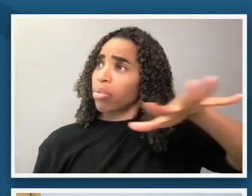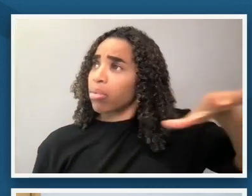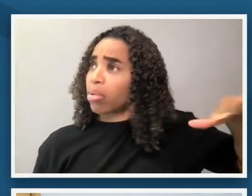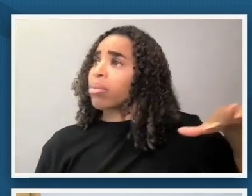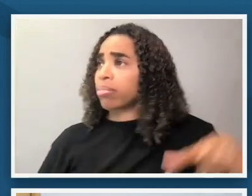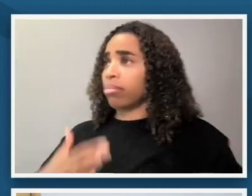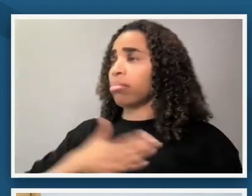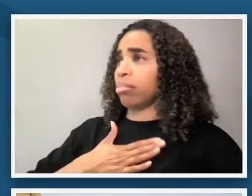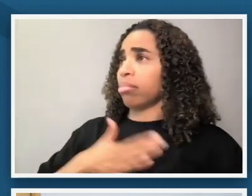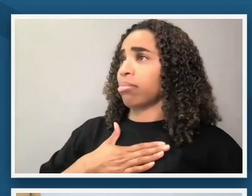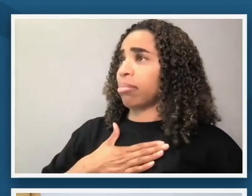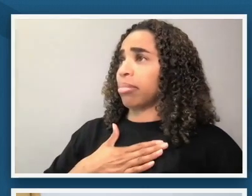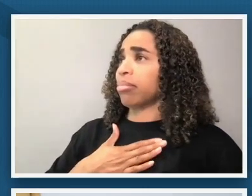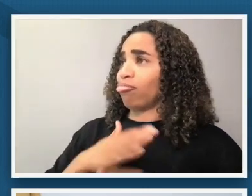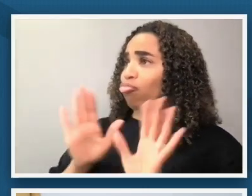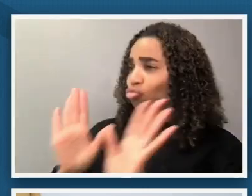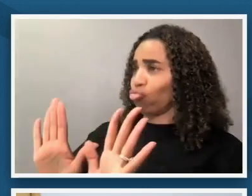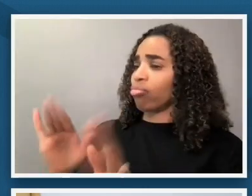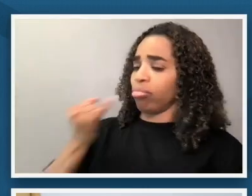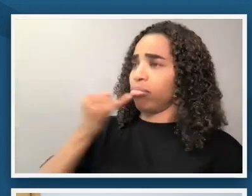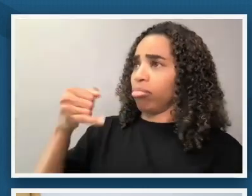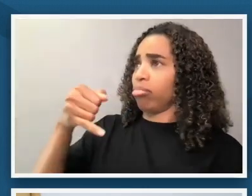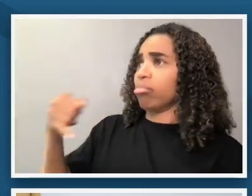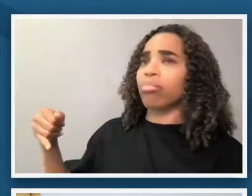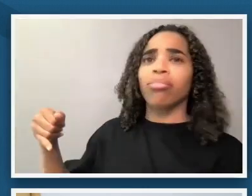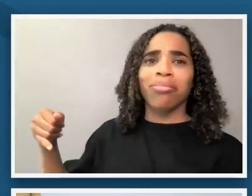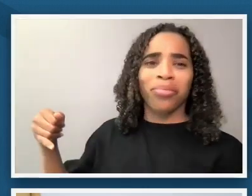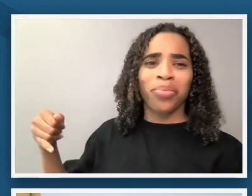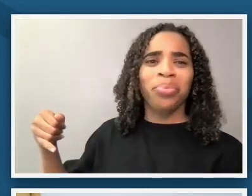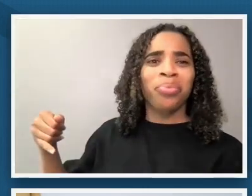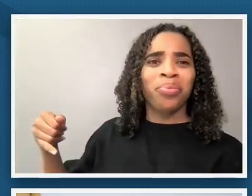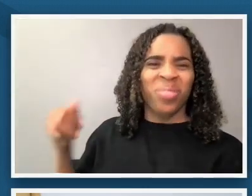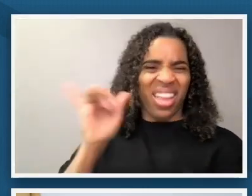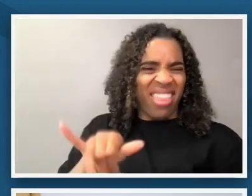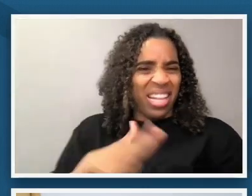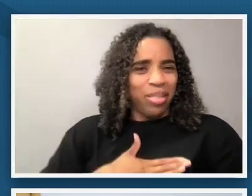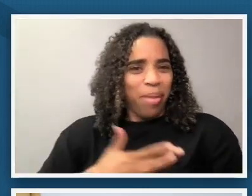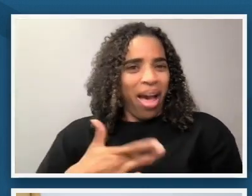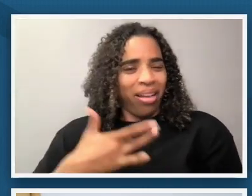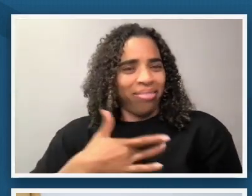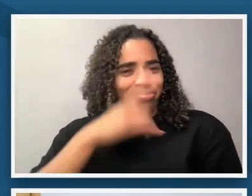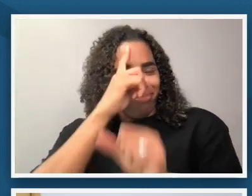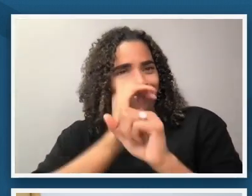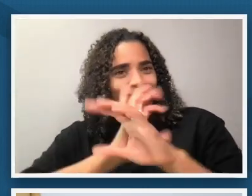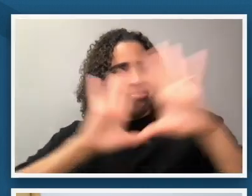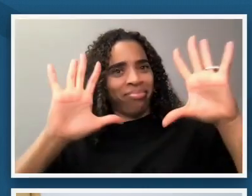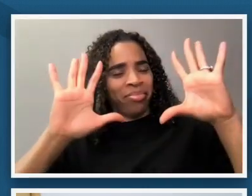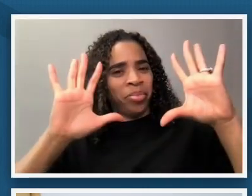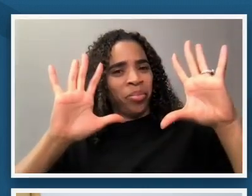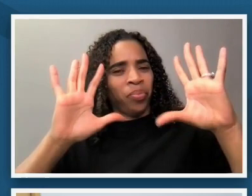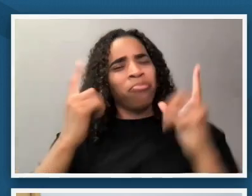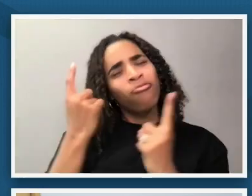space and that is um that's sort of standing out to me and making me